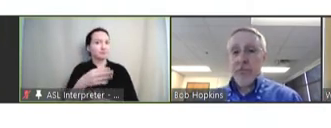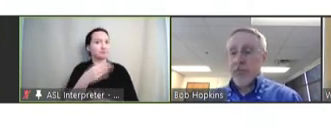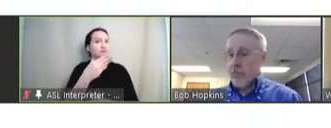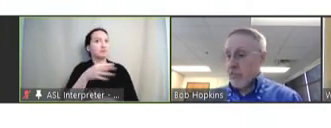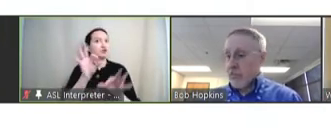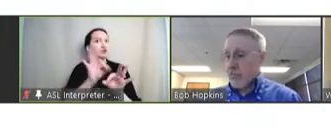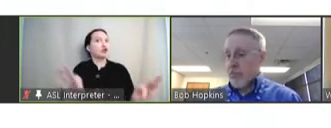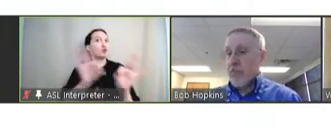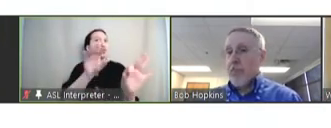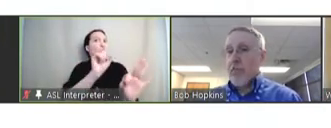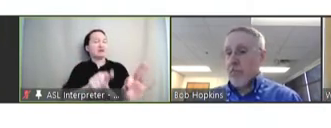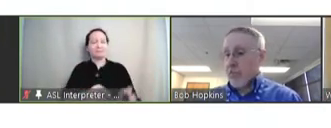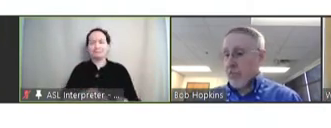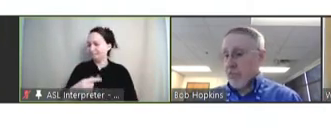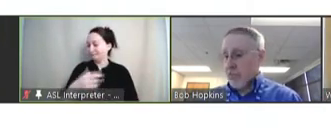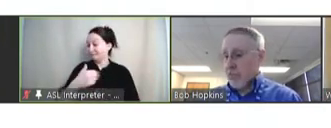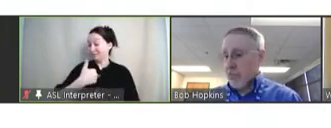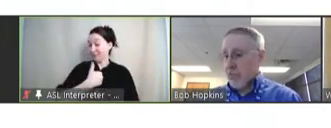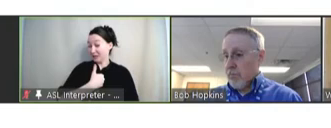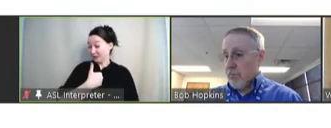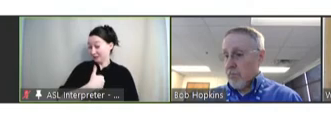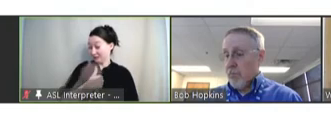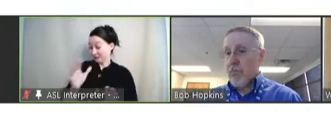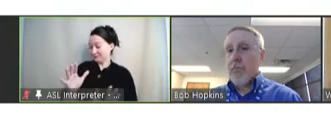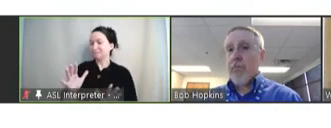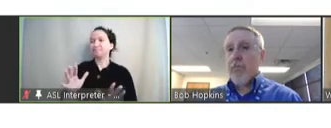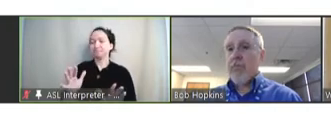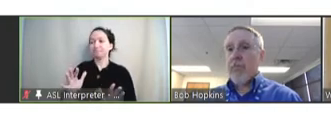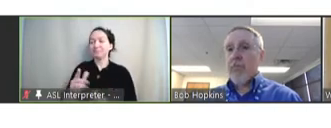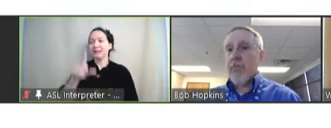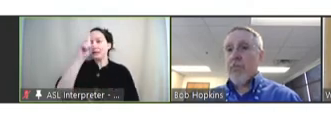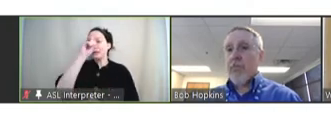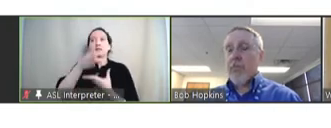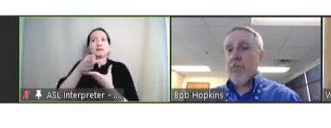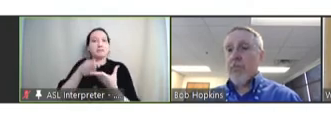I think I would sort -- I think some of the things that NVAC has done